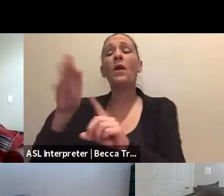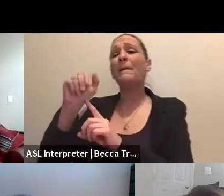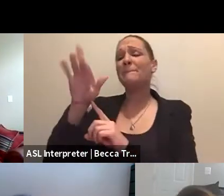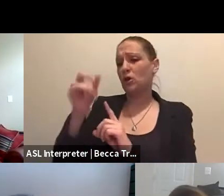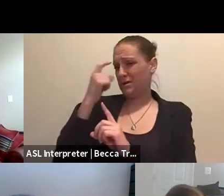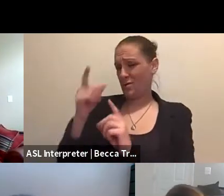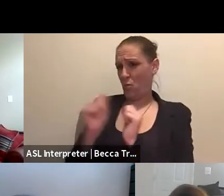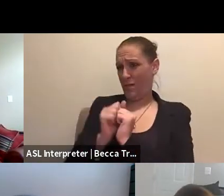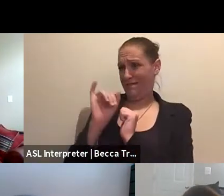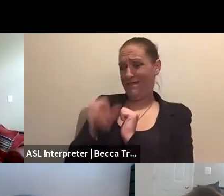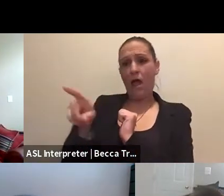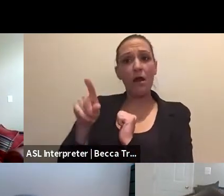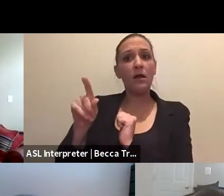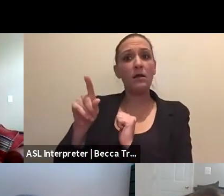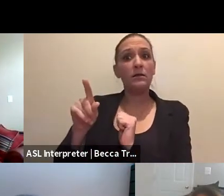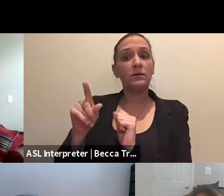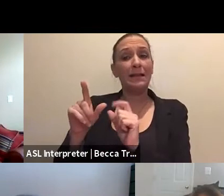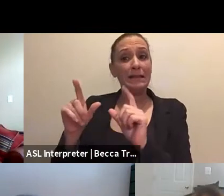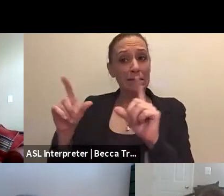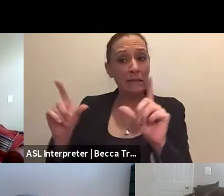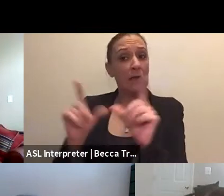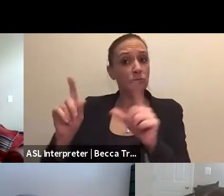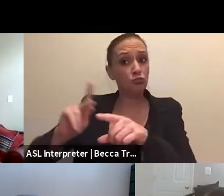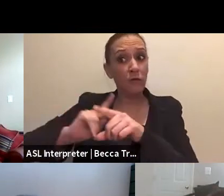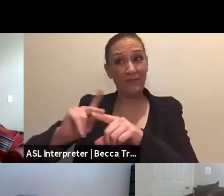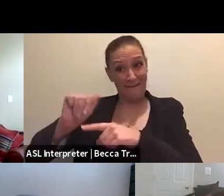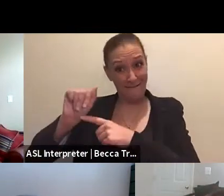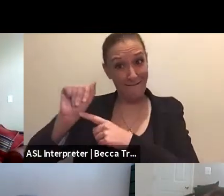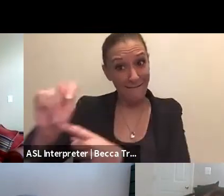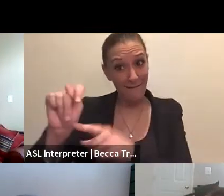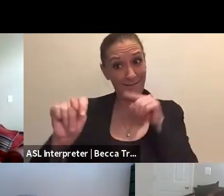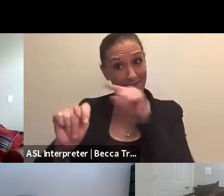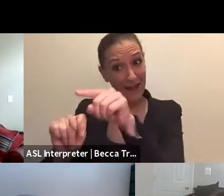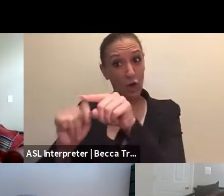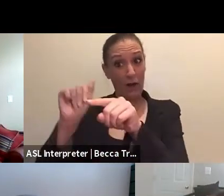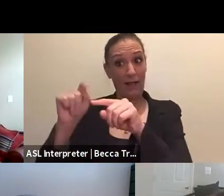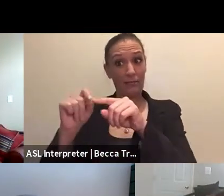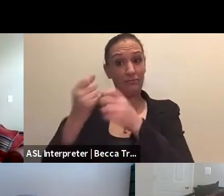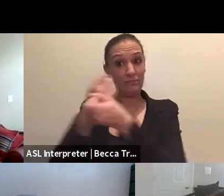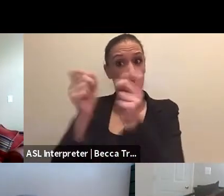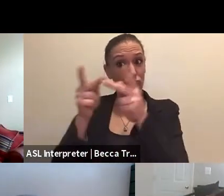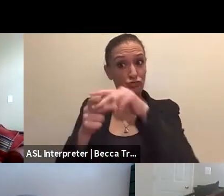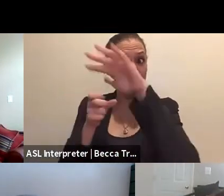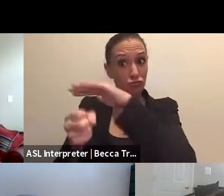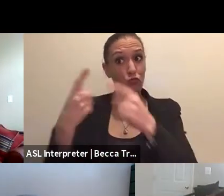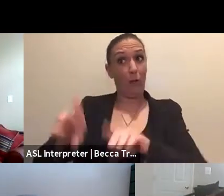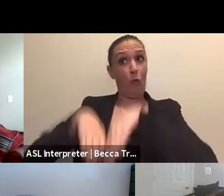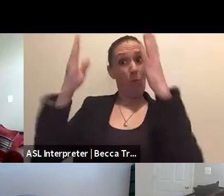are licensed professionals at the shelters when they opened? This is Mary.